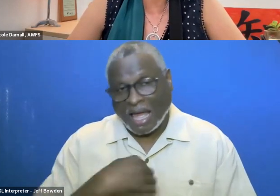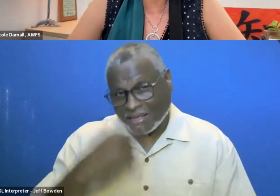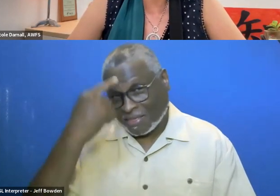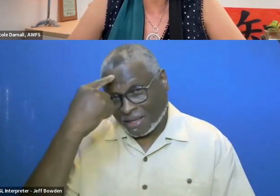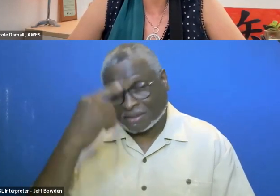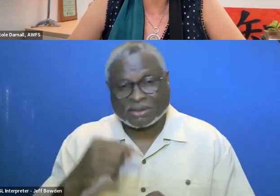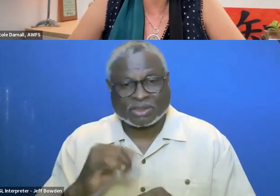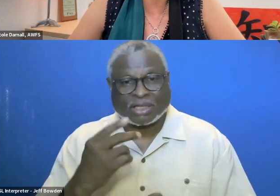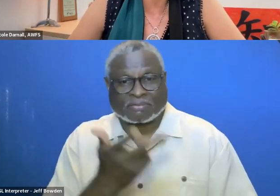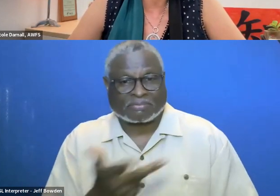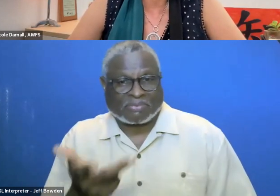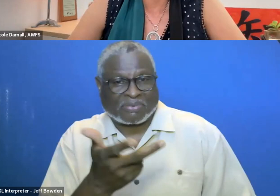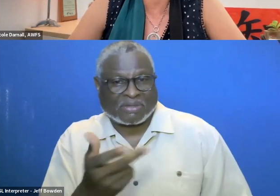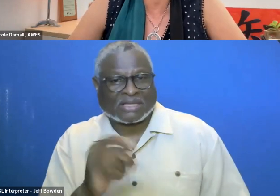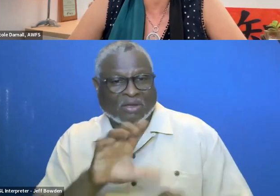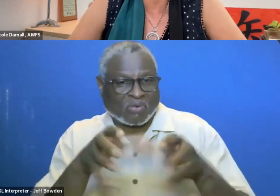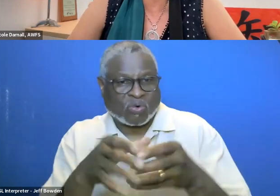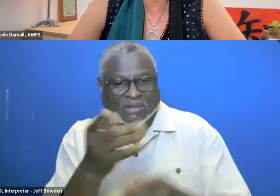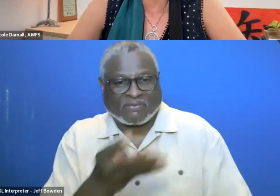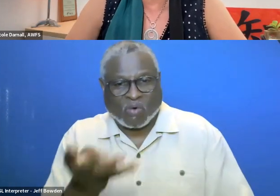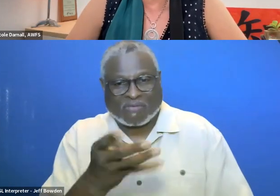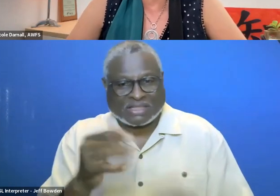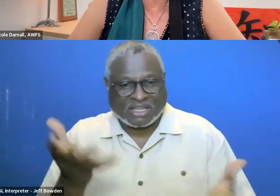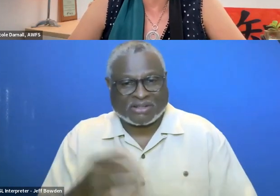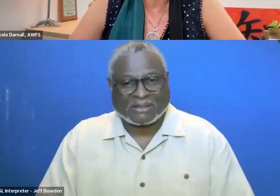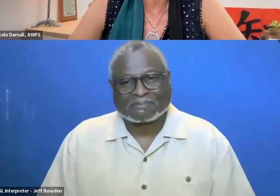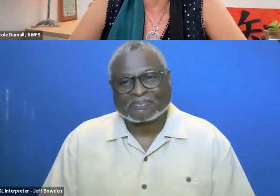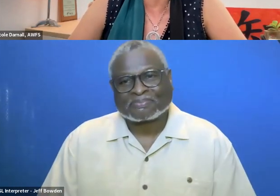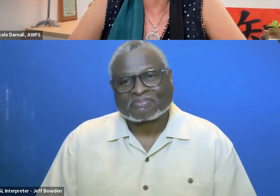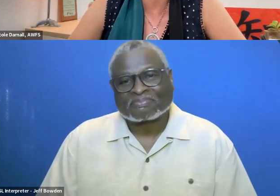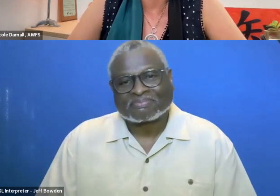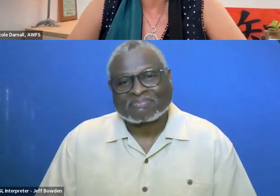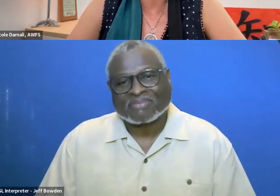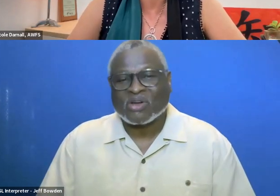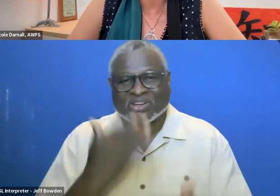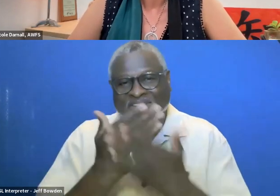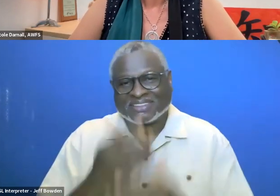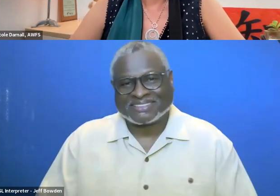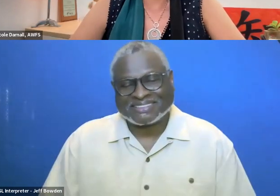We have already done that? Yes. And I think it is just us NSNs at this point. Well, good.